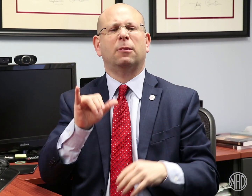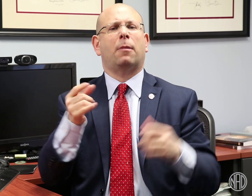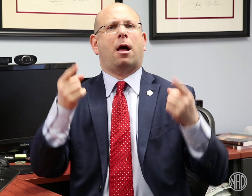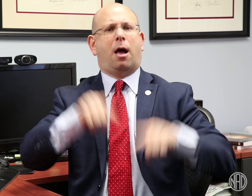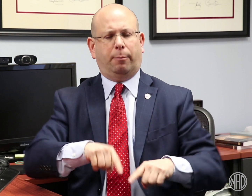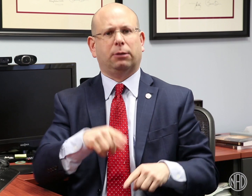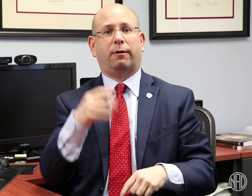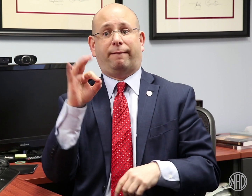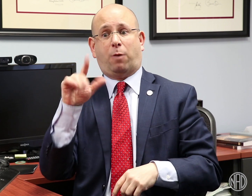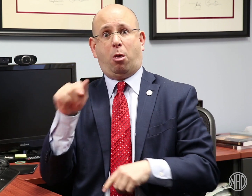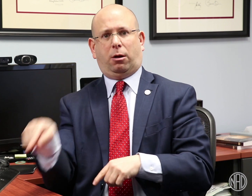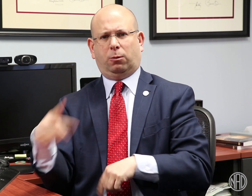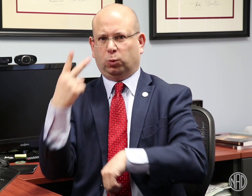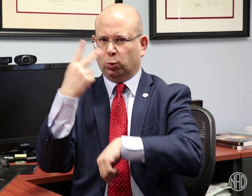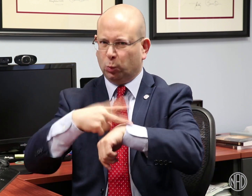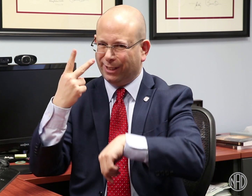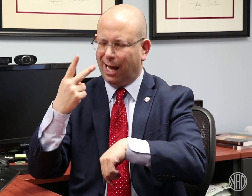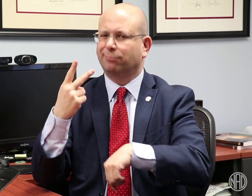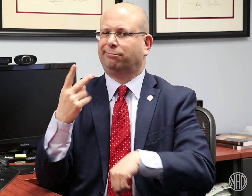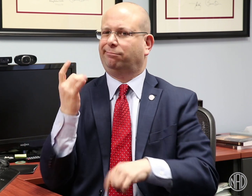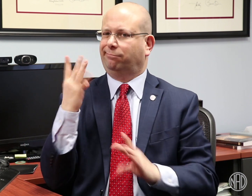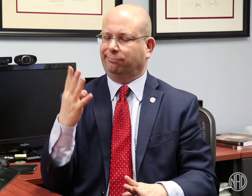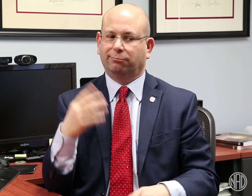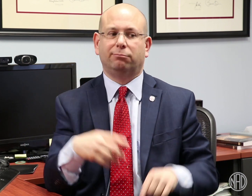Twice, there were problems with press conferences in Florida.